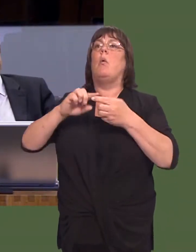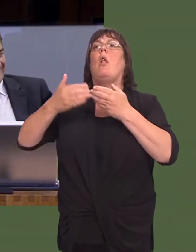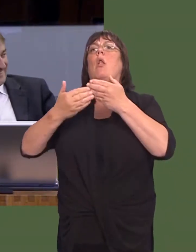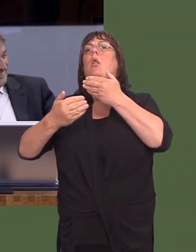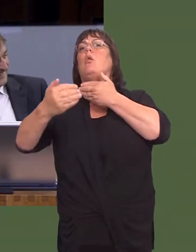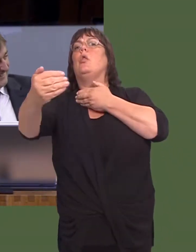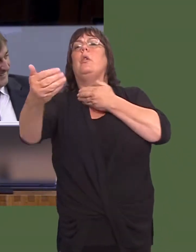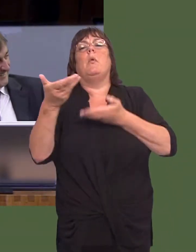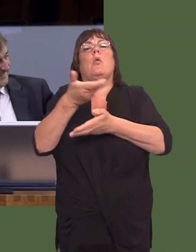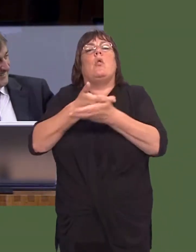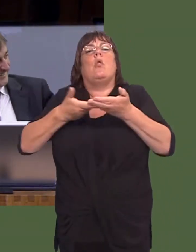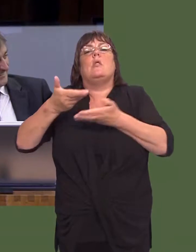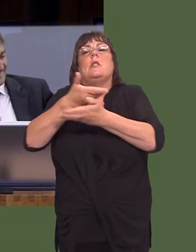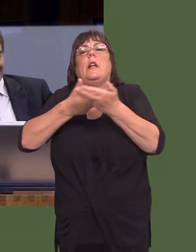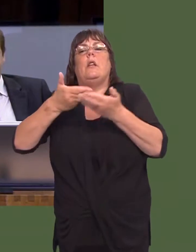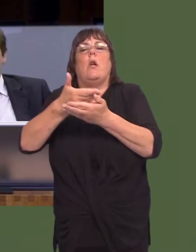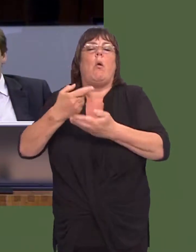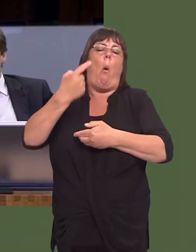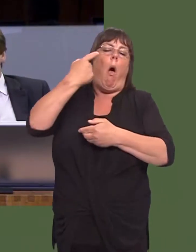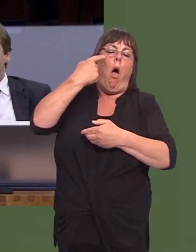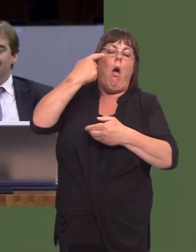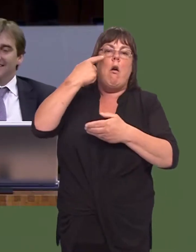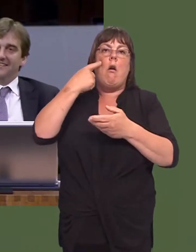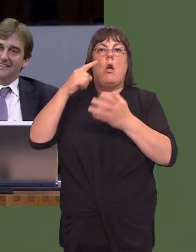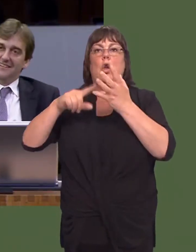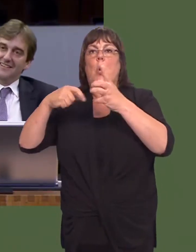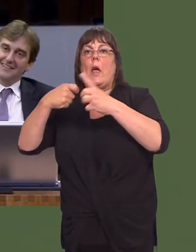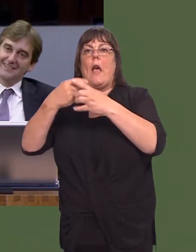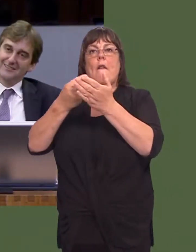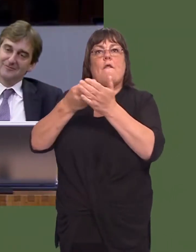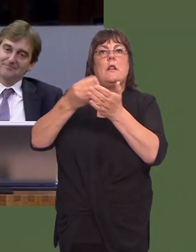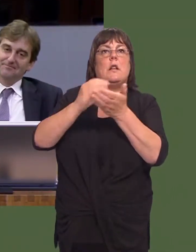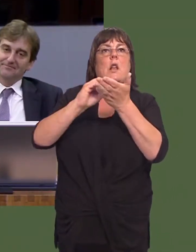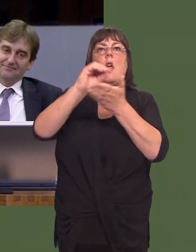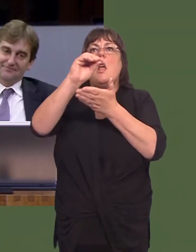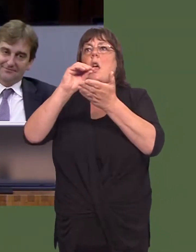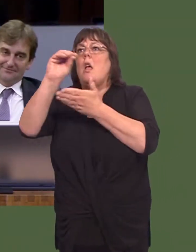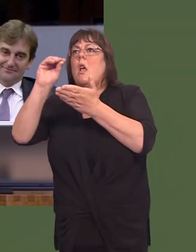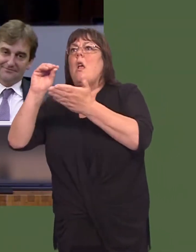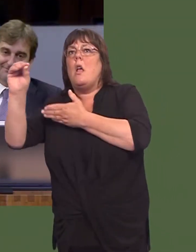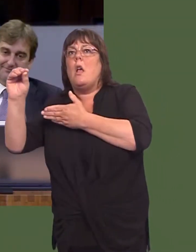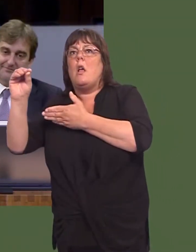a long-term consultation to look at funding the UK allocates around the public expenditure